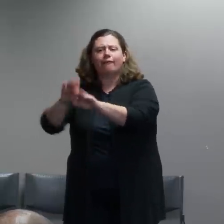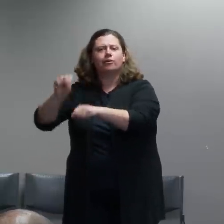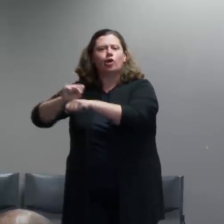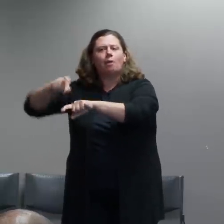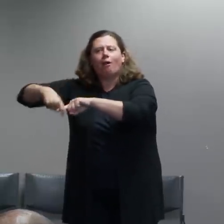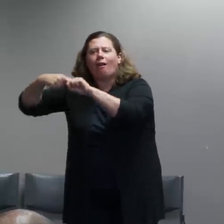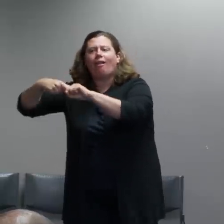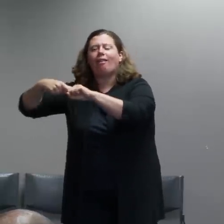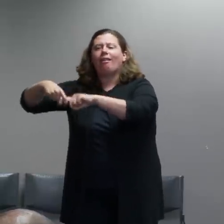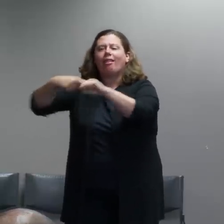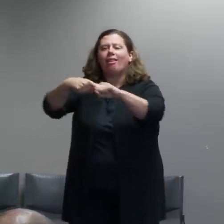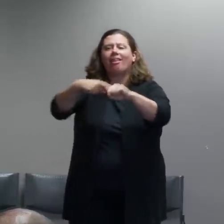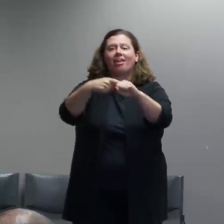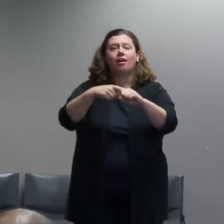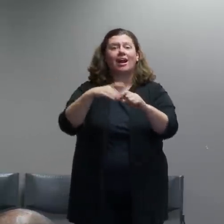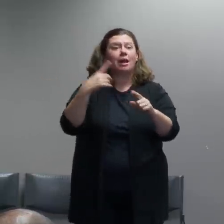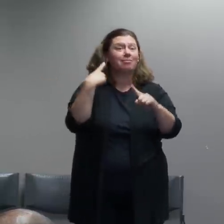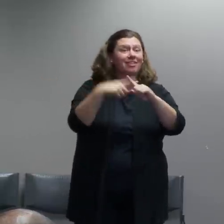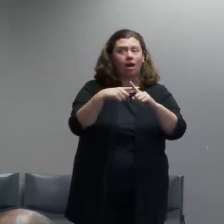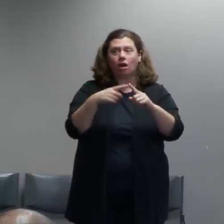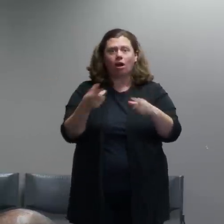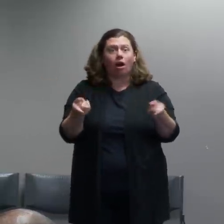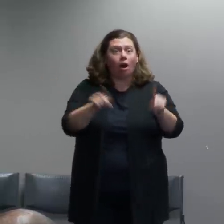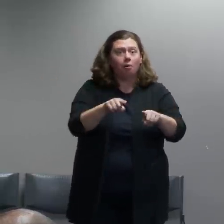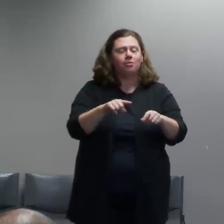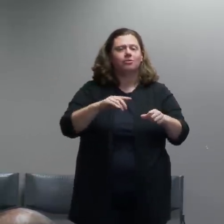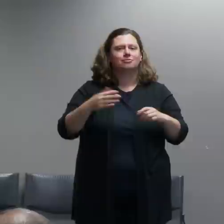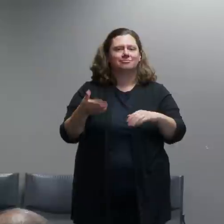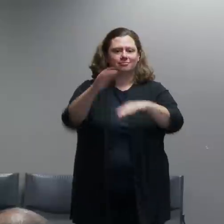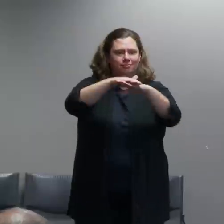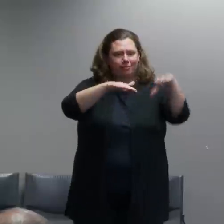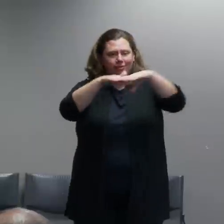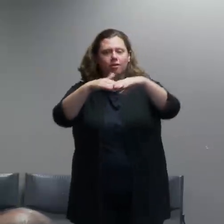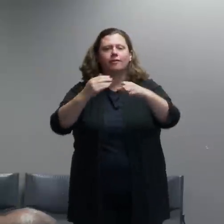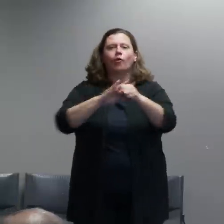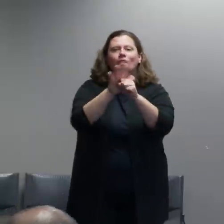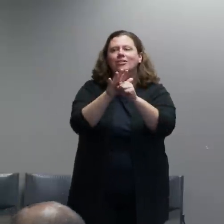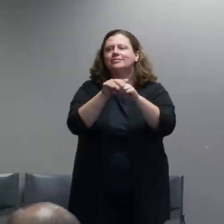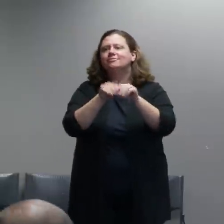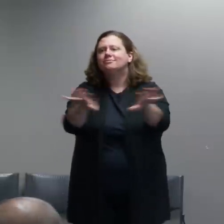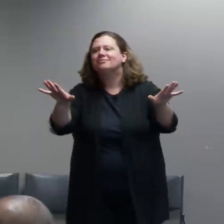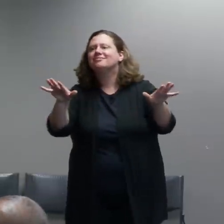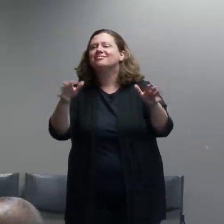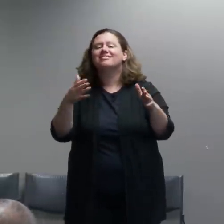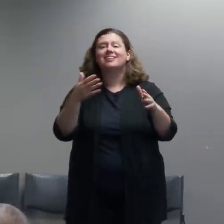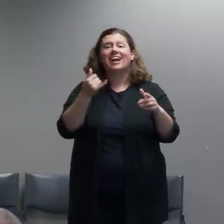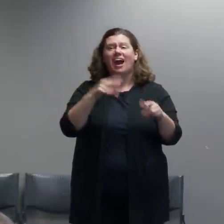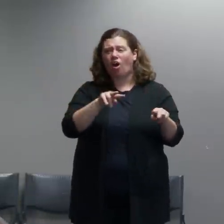A walk through downtown today will expose you to a scene of boarded up windows,